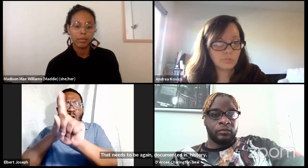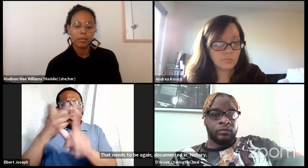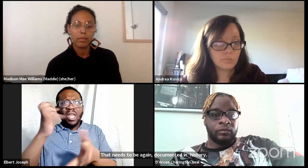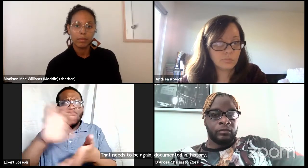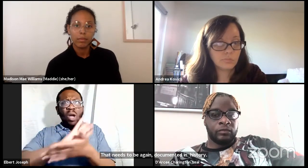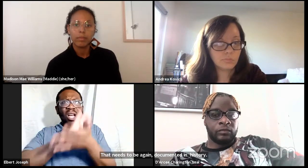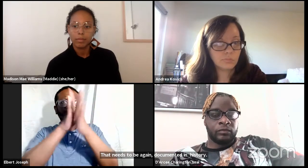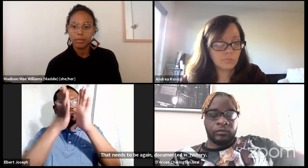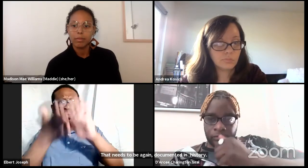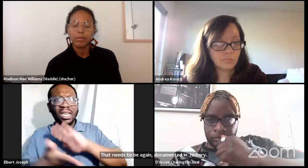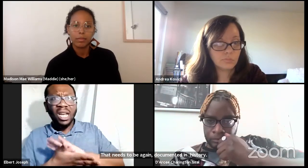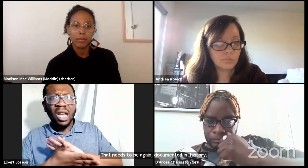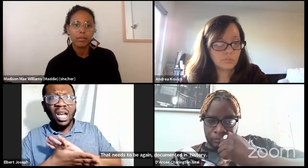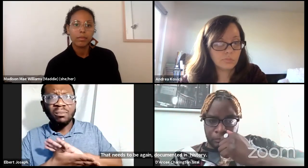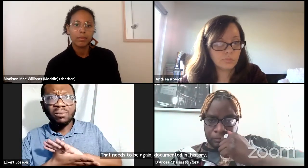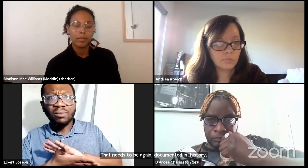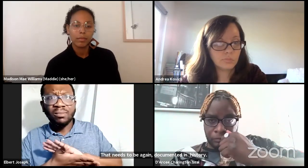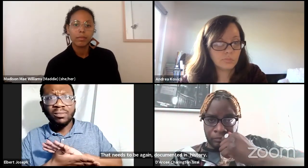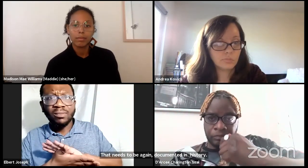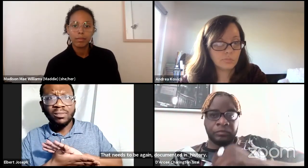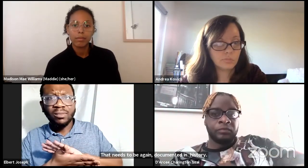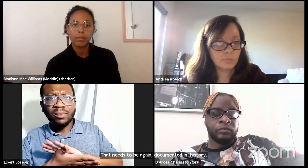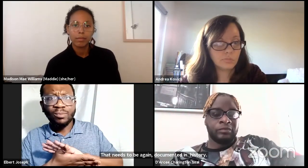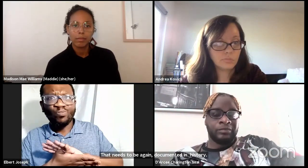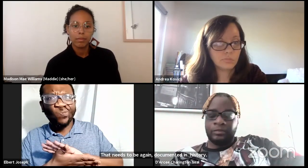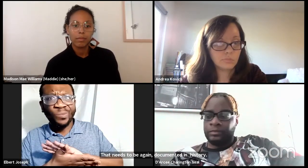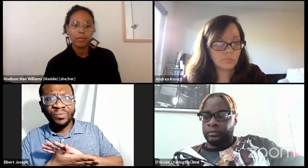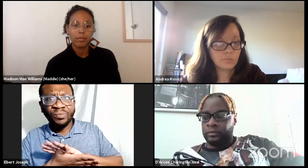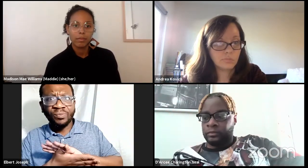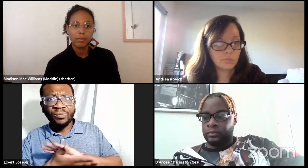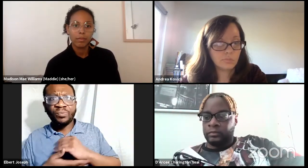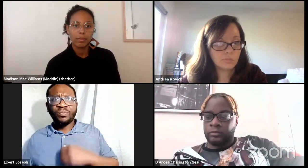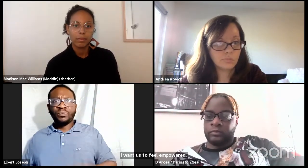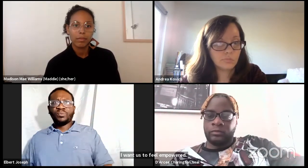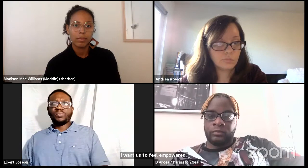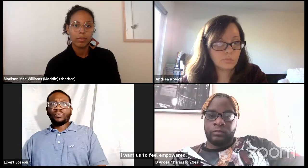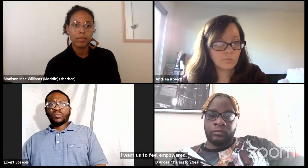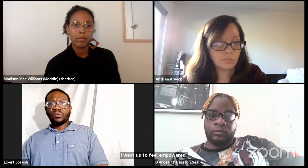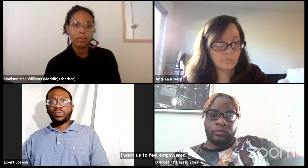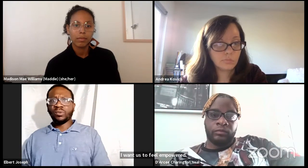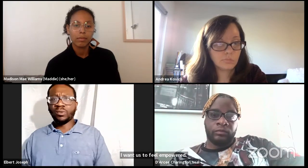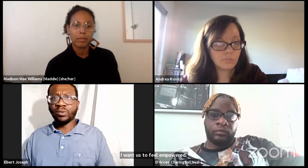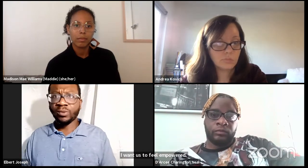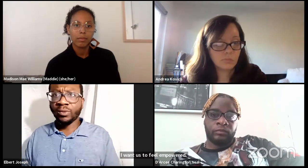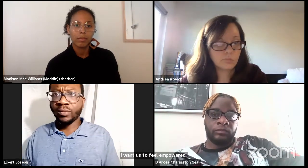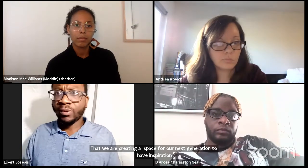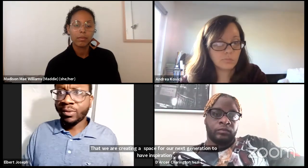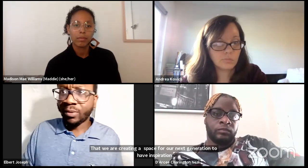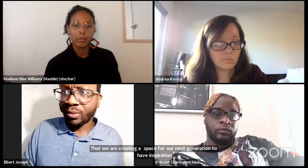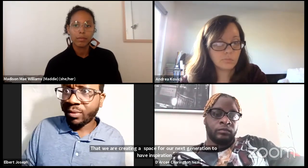and to have goals and an ideology to say, oh, look I can become an actor if I have a disability